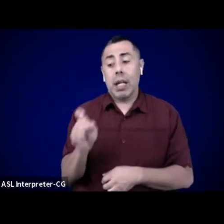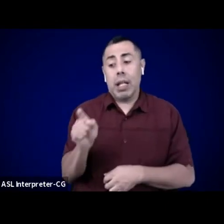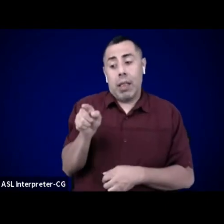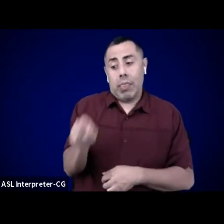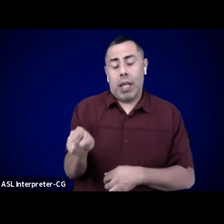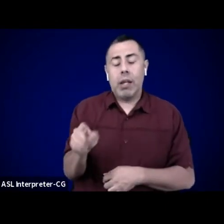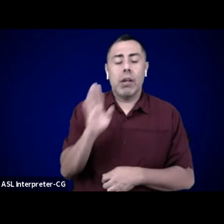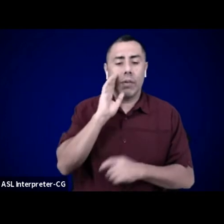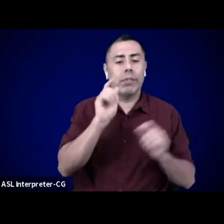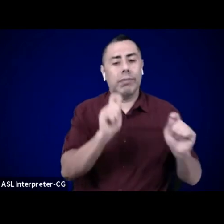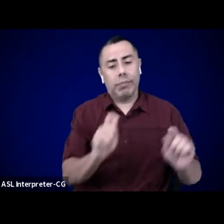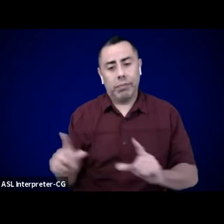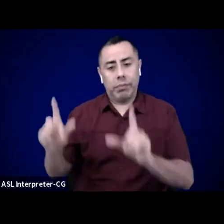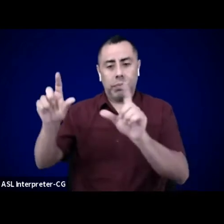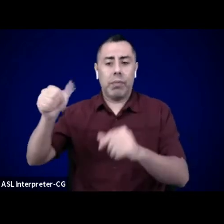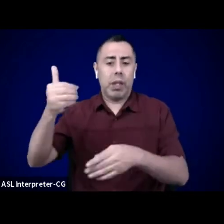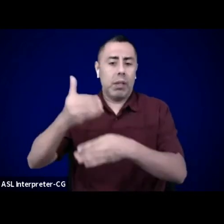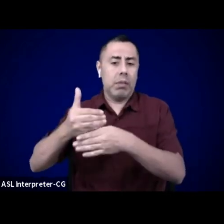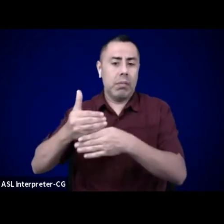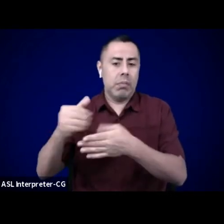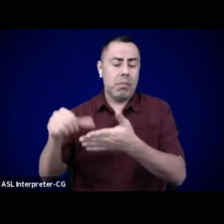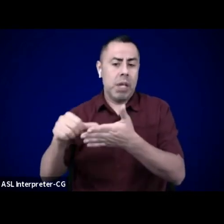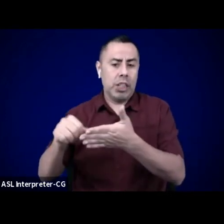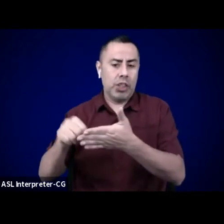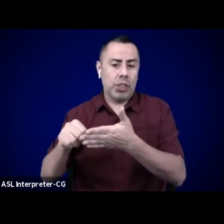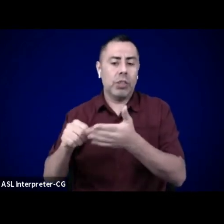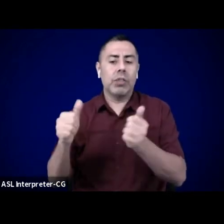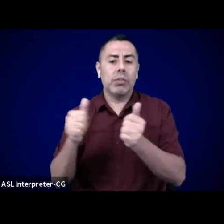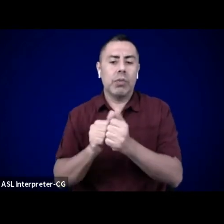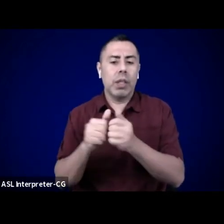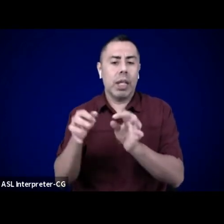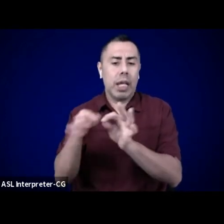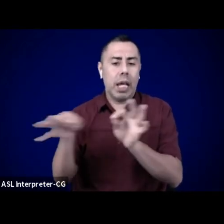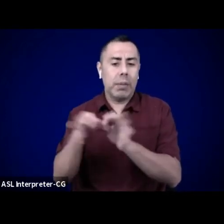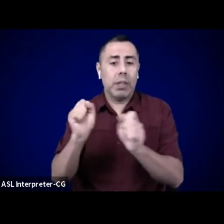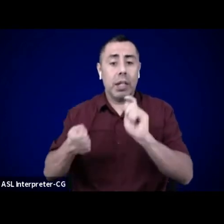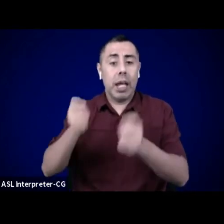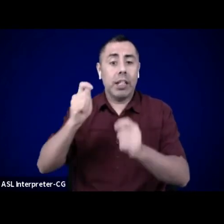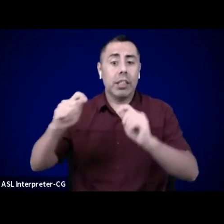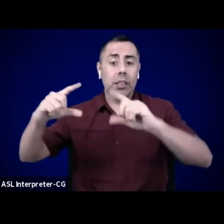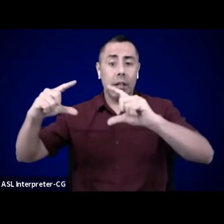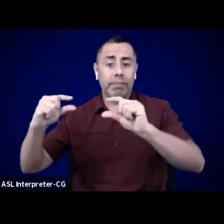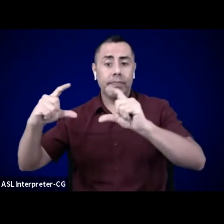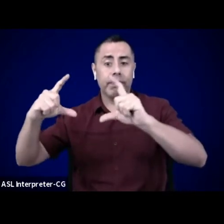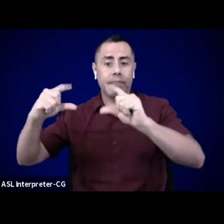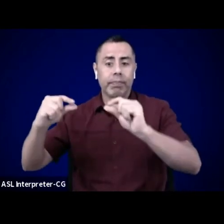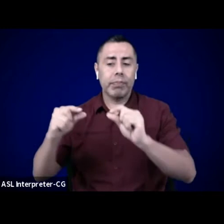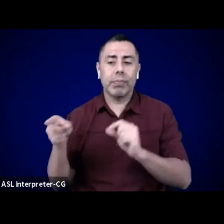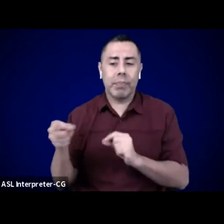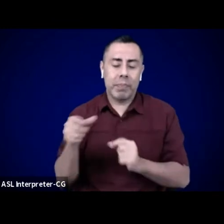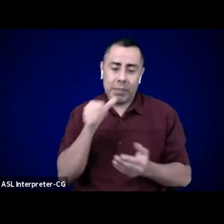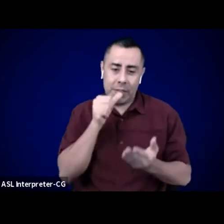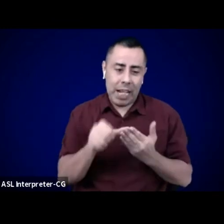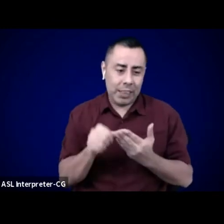to view closed captions and adjust the size of the text. Thank you for choosing to be here.